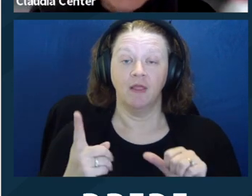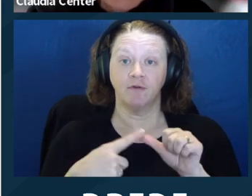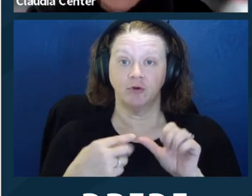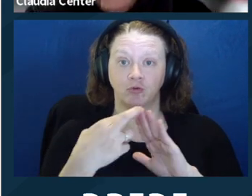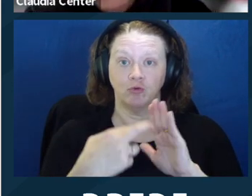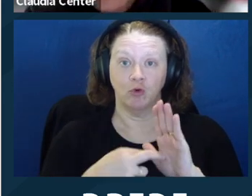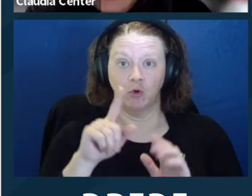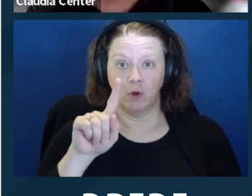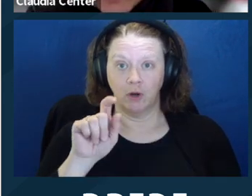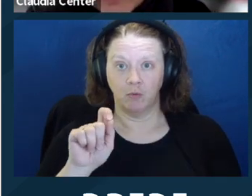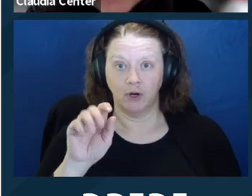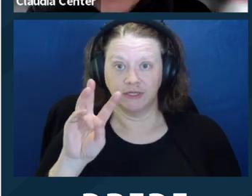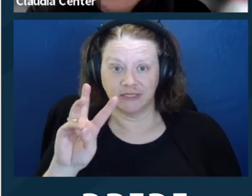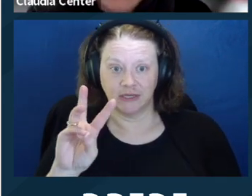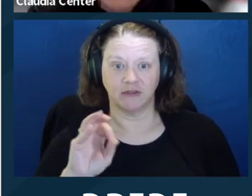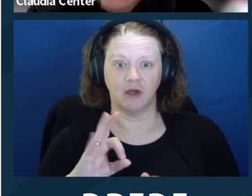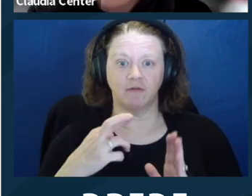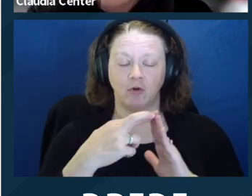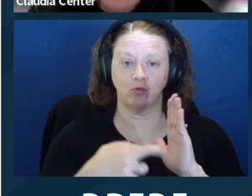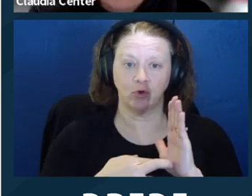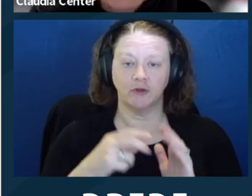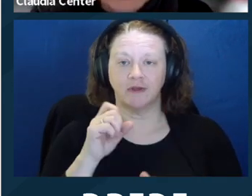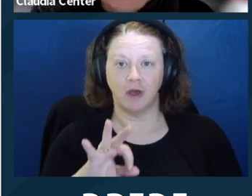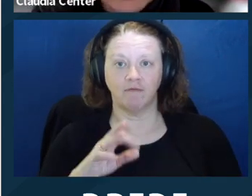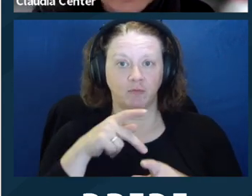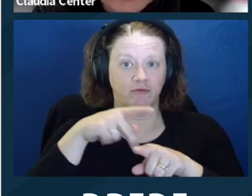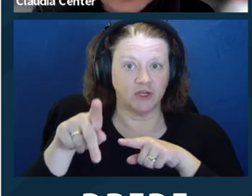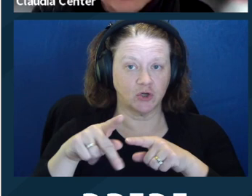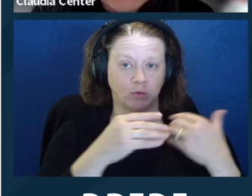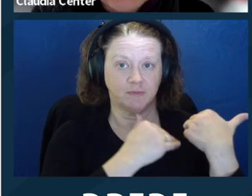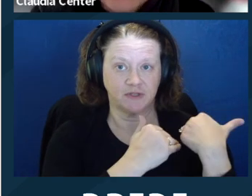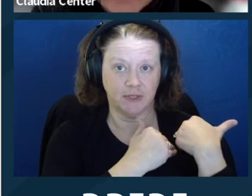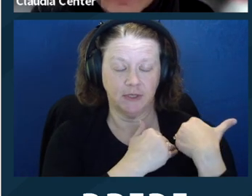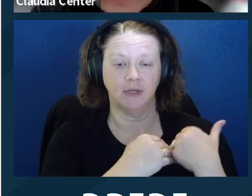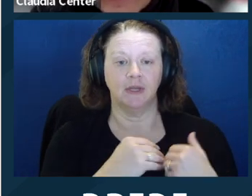that a lawyer shall not reveal information protected from disclosure by the Business